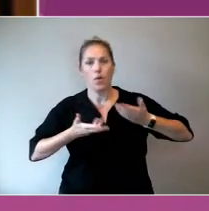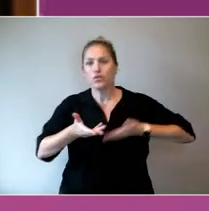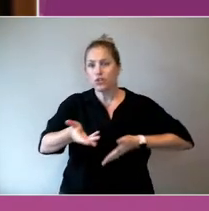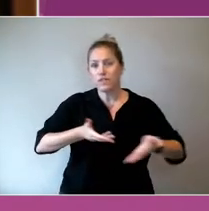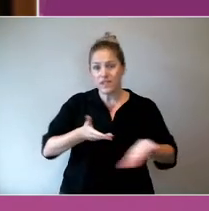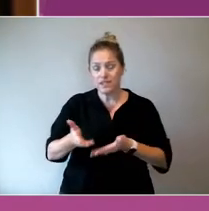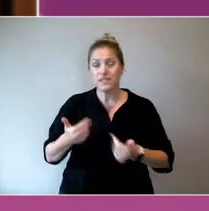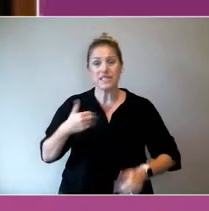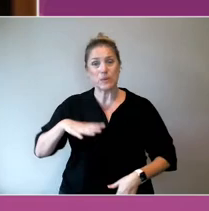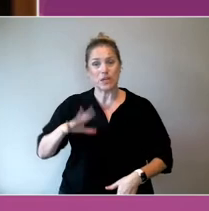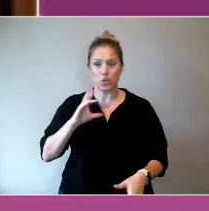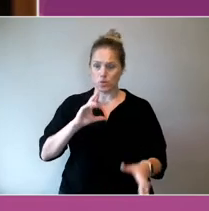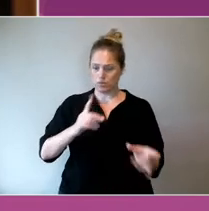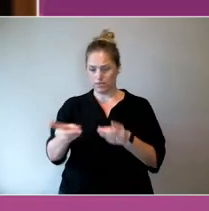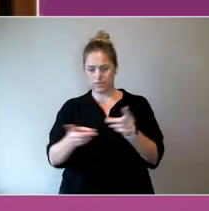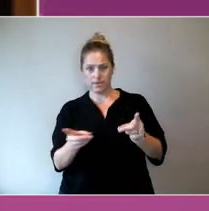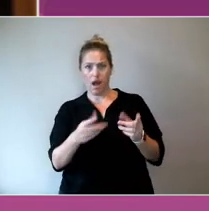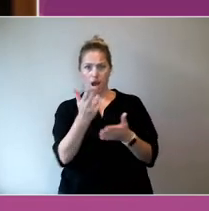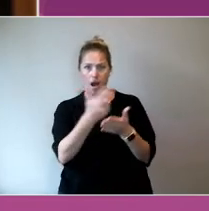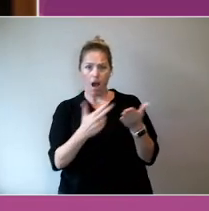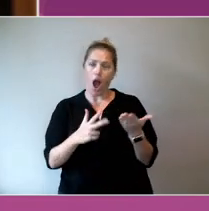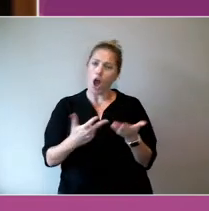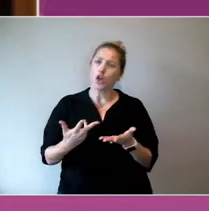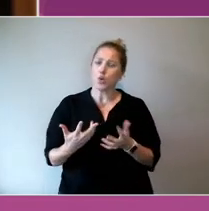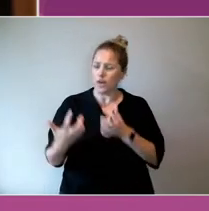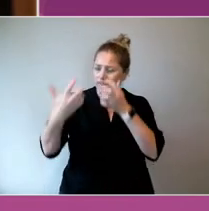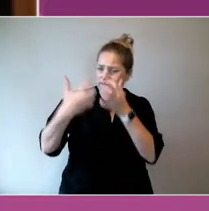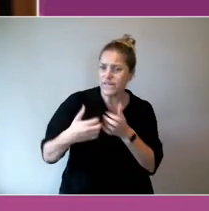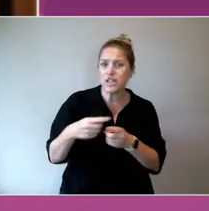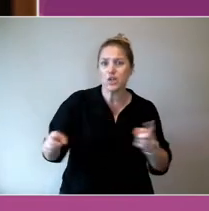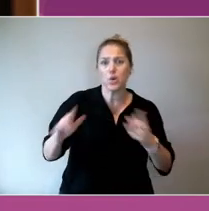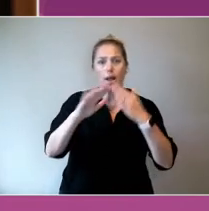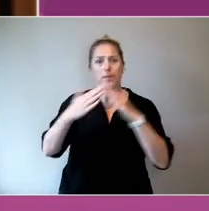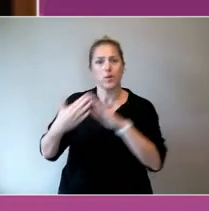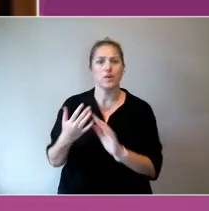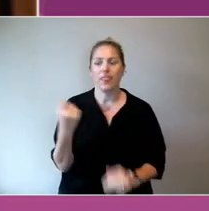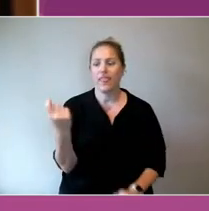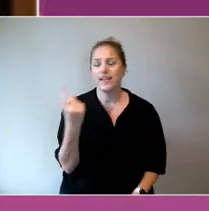to work and provide community to people at an individual level, and connect out and stay